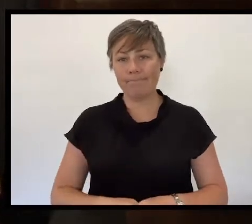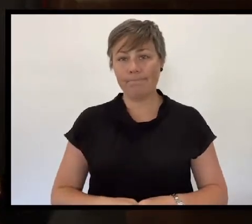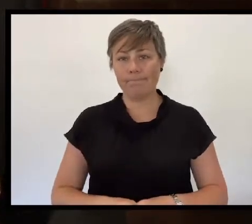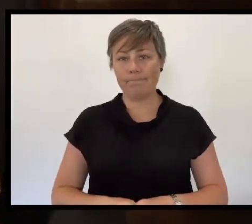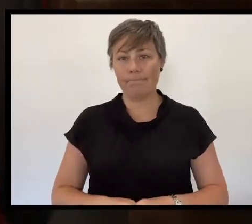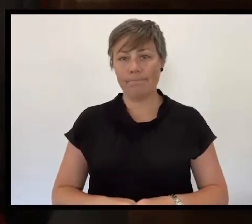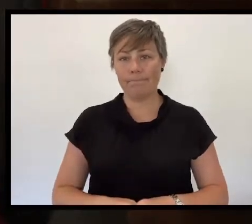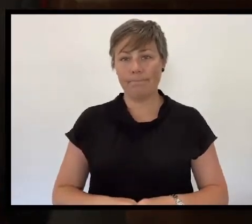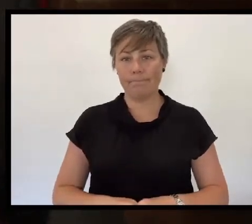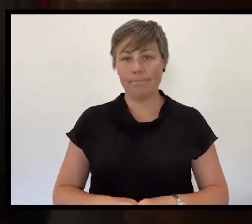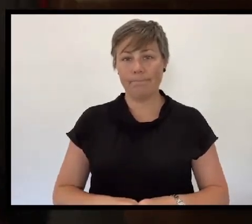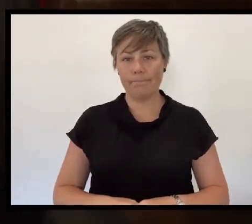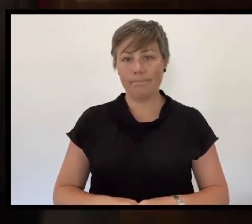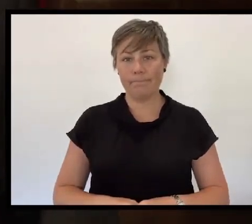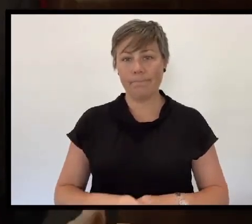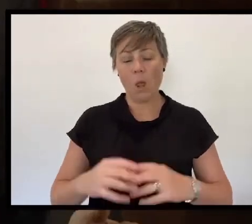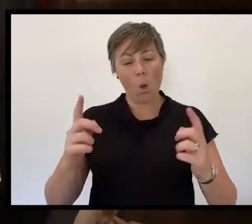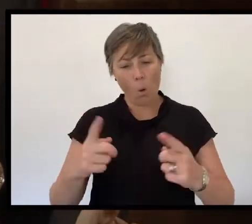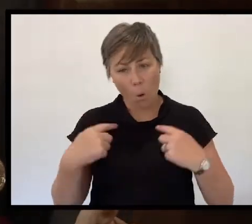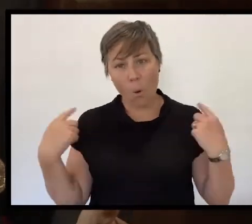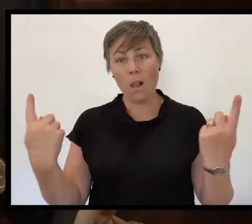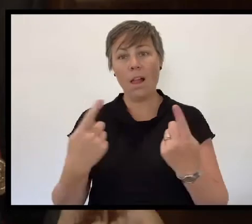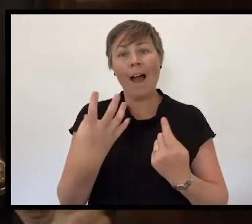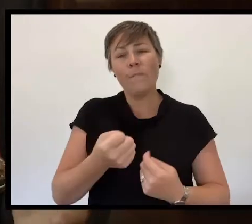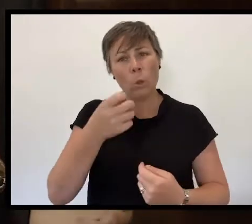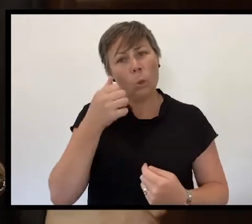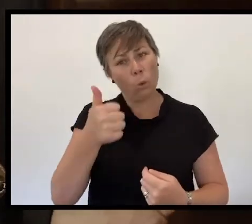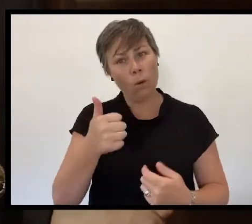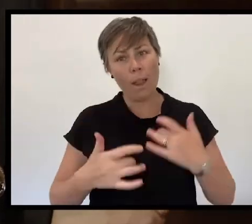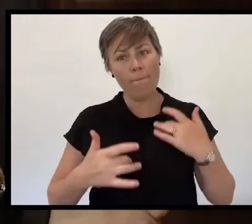We, all of us, enjoy a life of relative peace